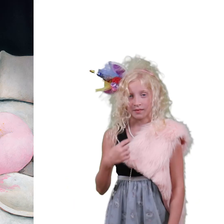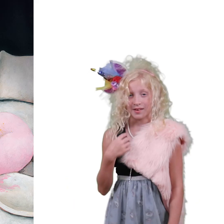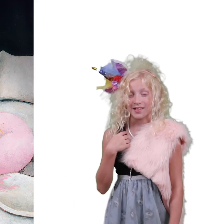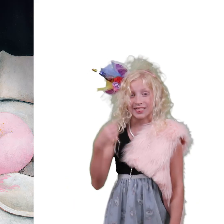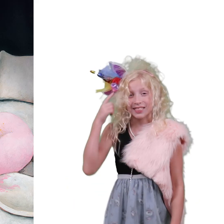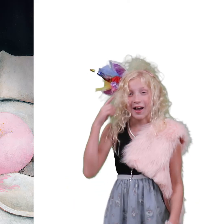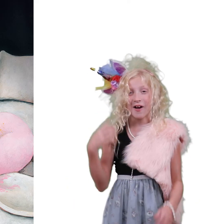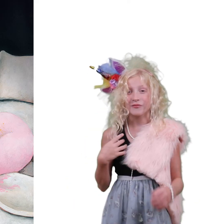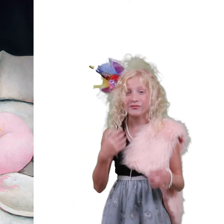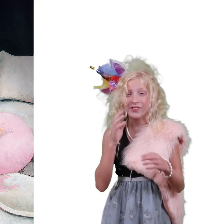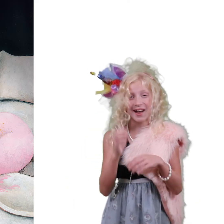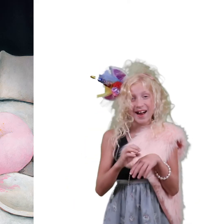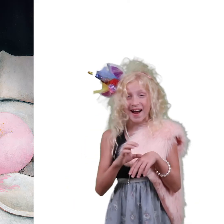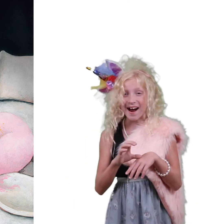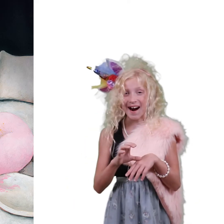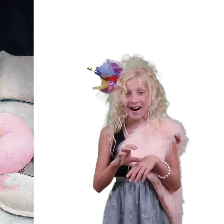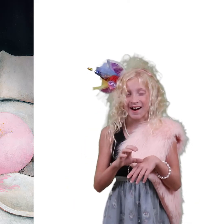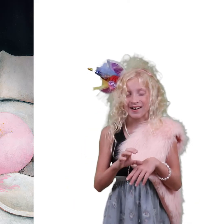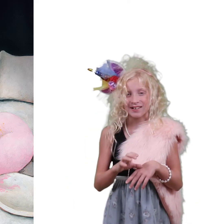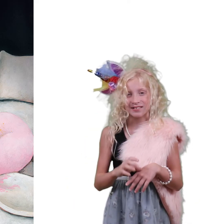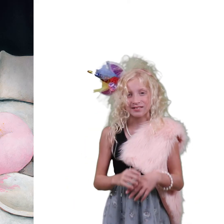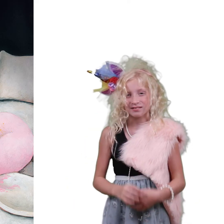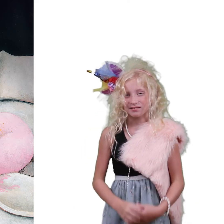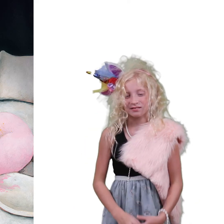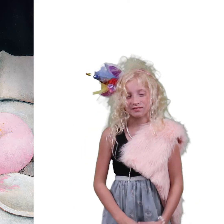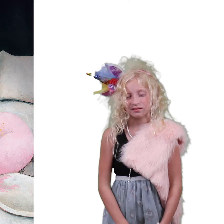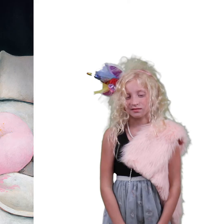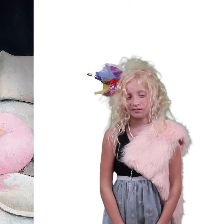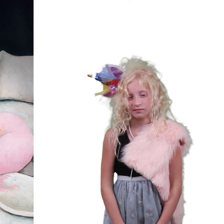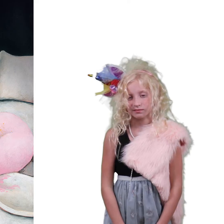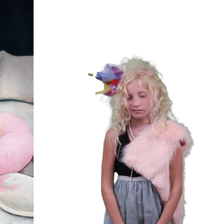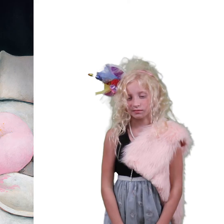She said, “I thought that I’d feel great…